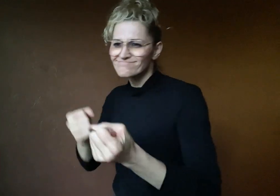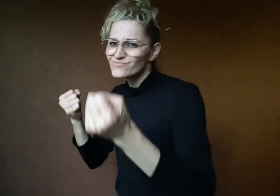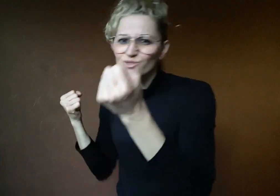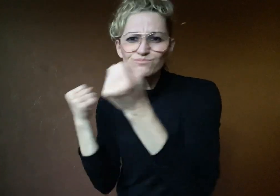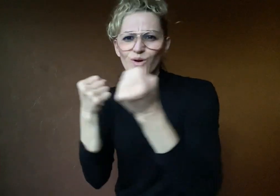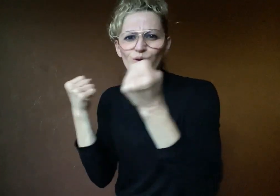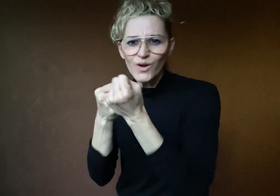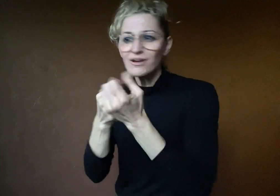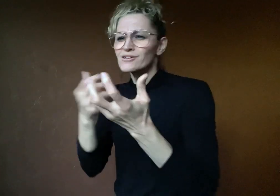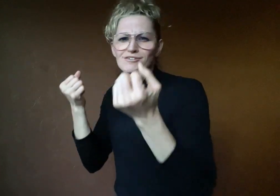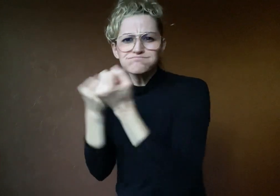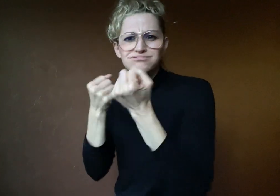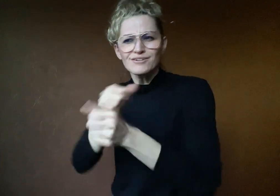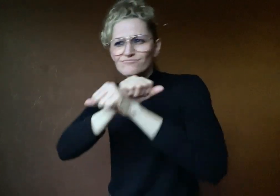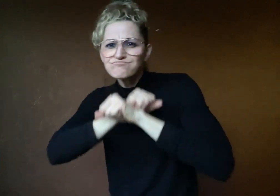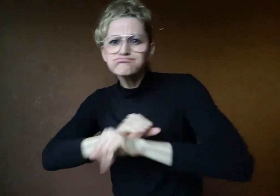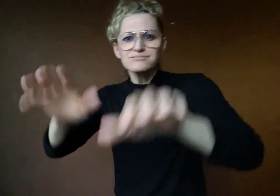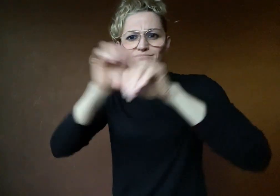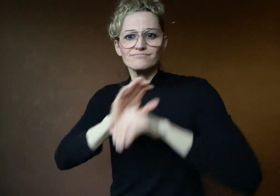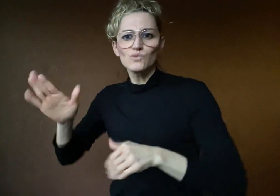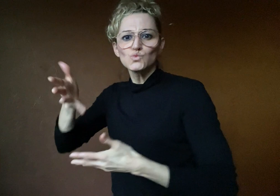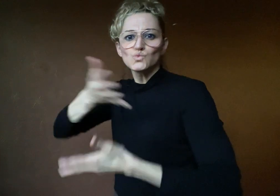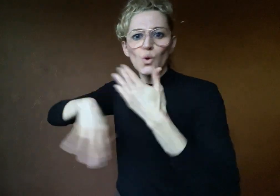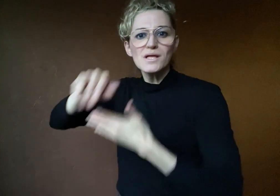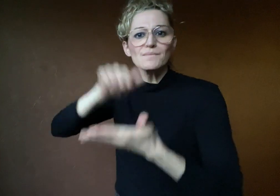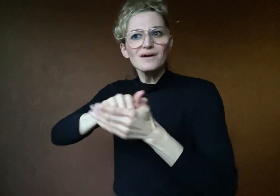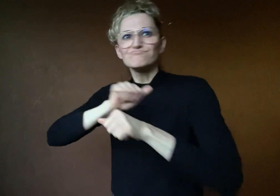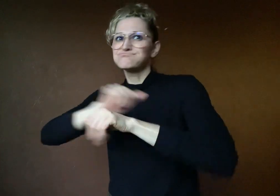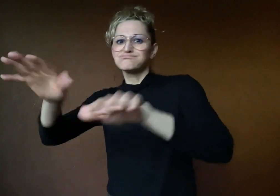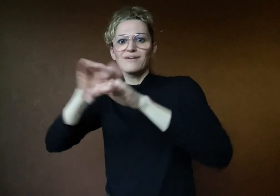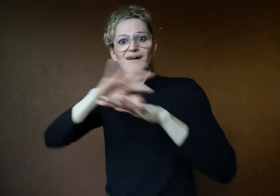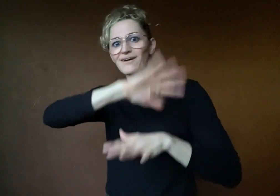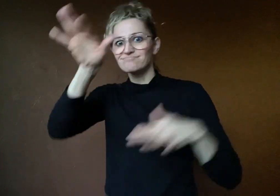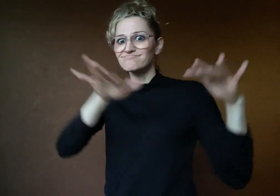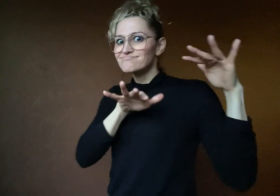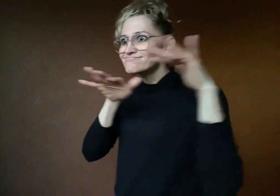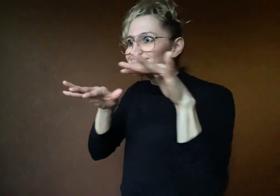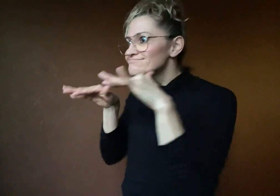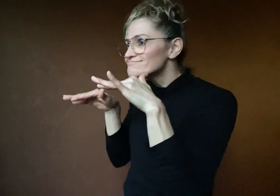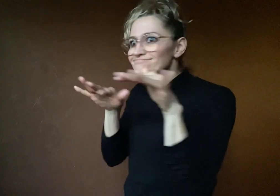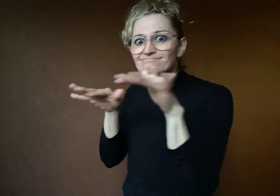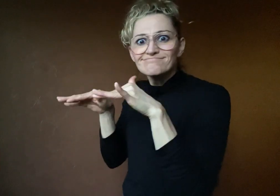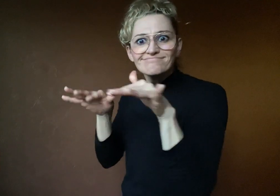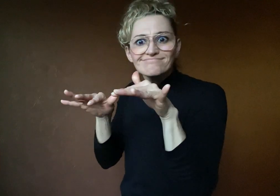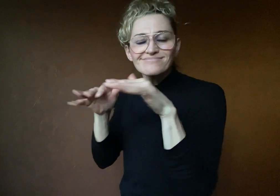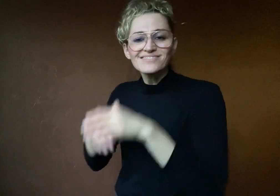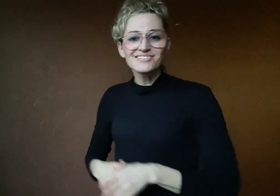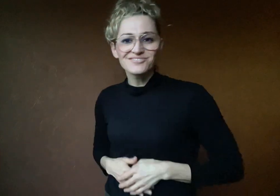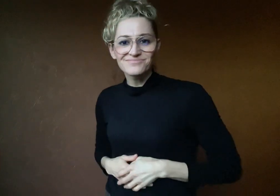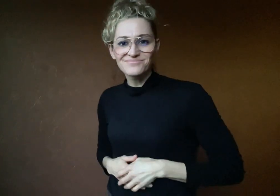support and sharing it on social media channels.